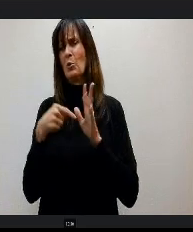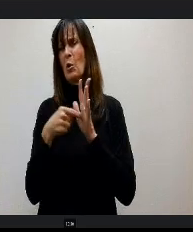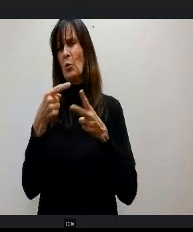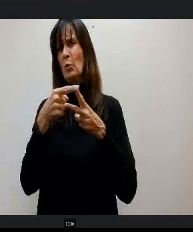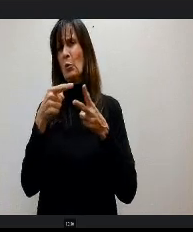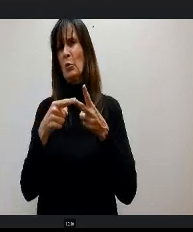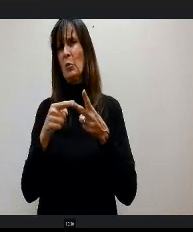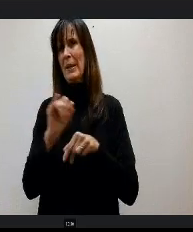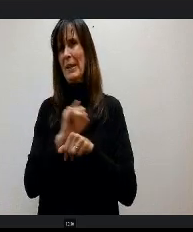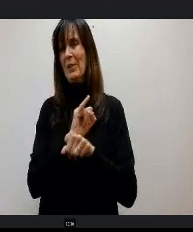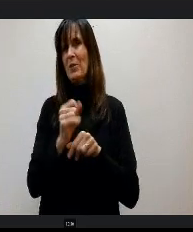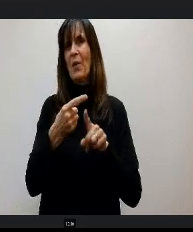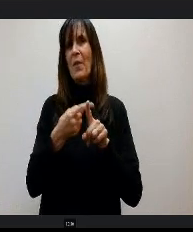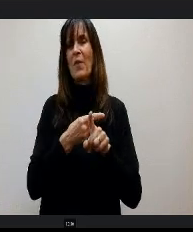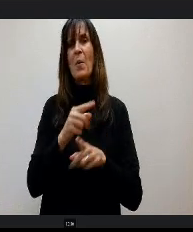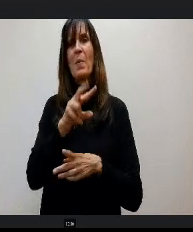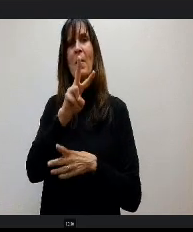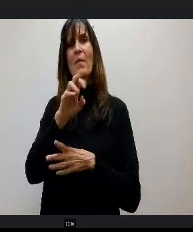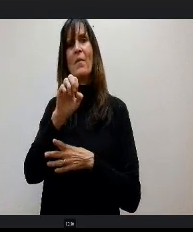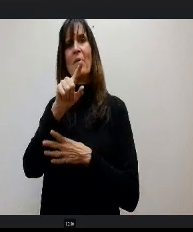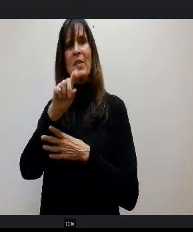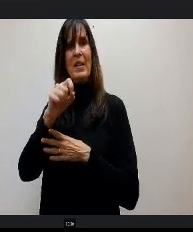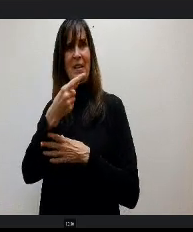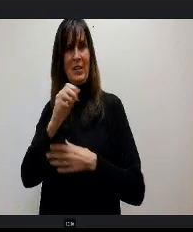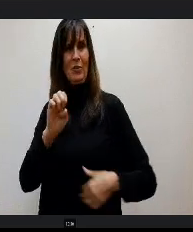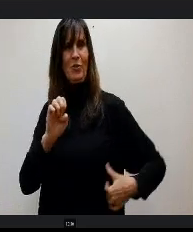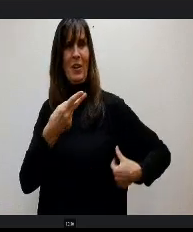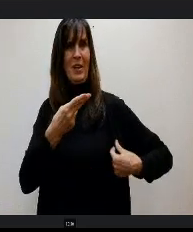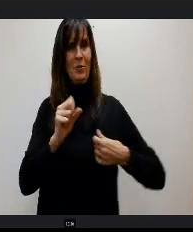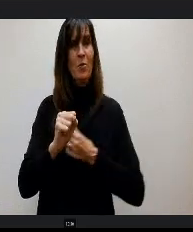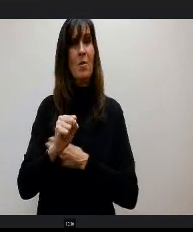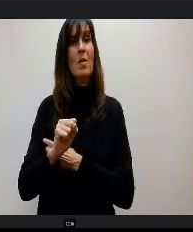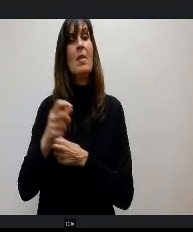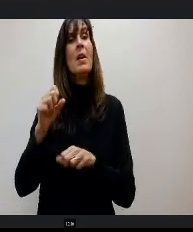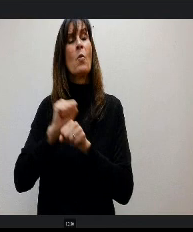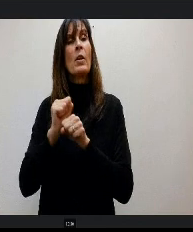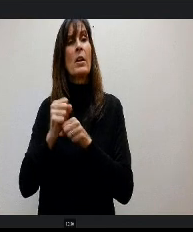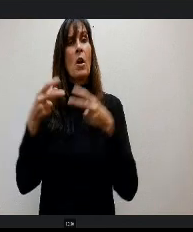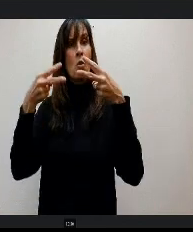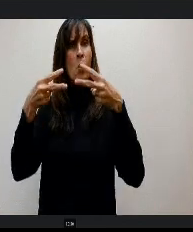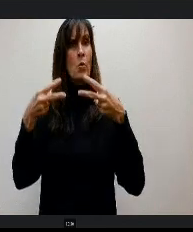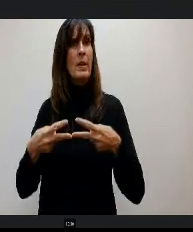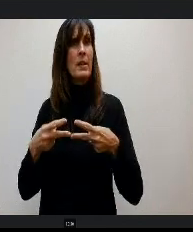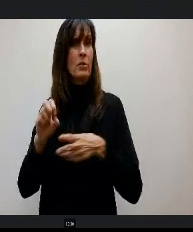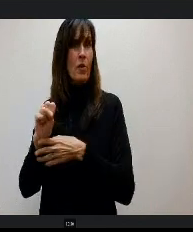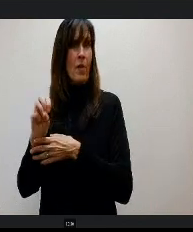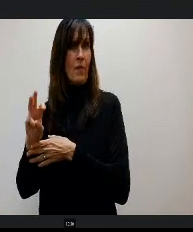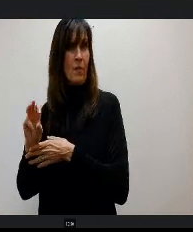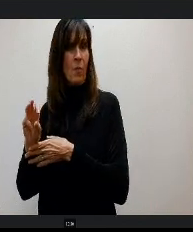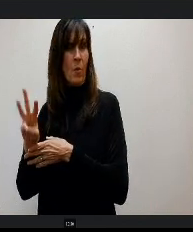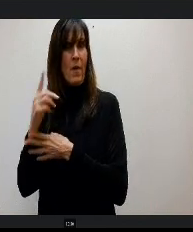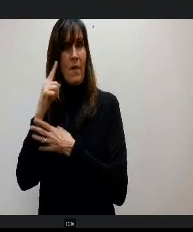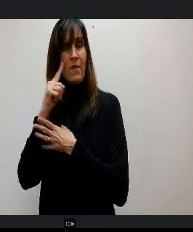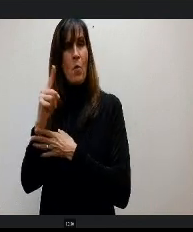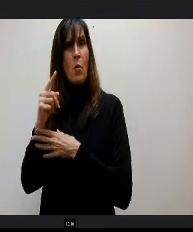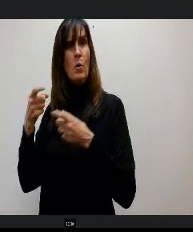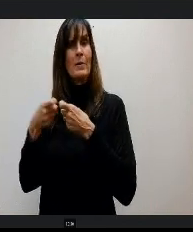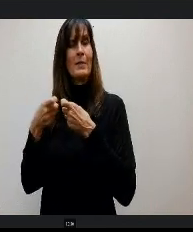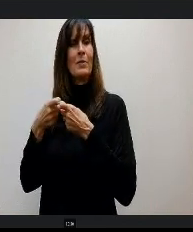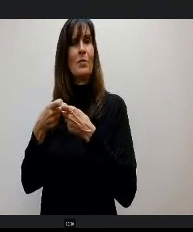village high school. They are working on coding some software for one of our digital programs for high school students. This